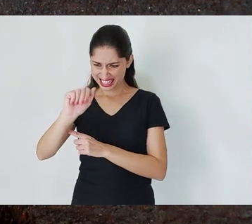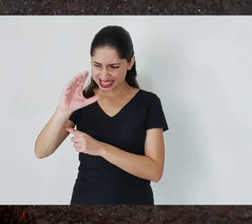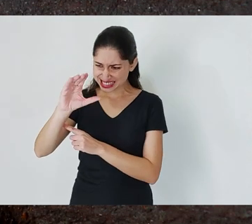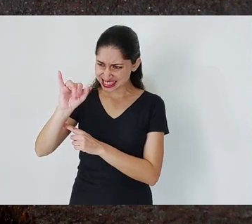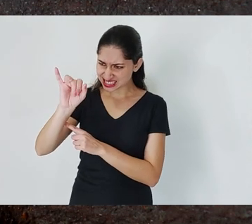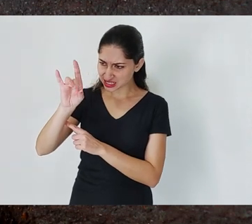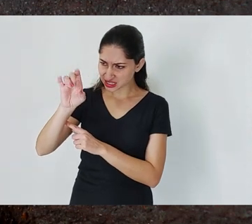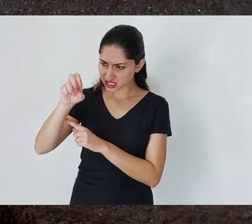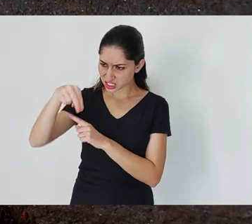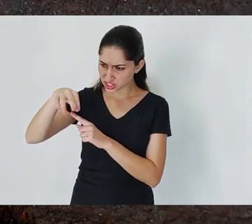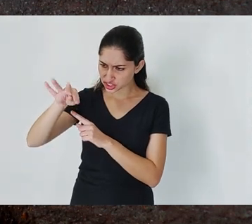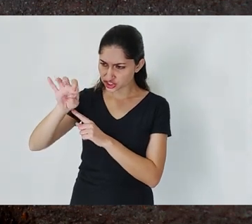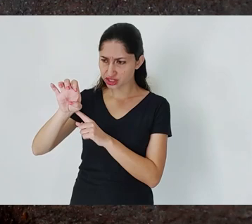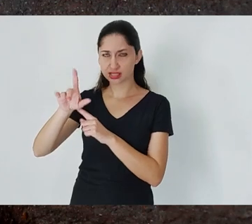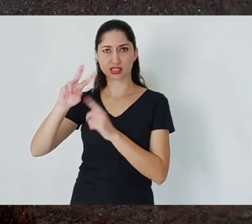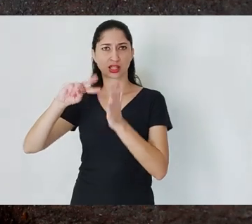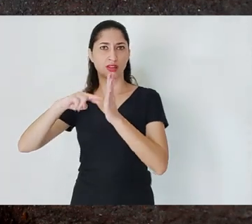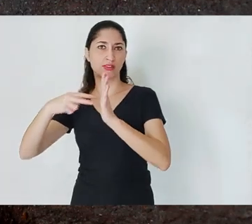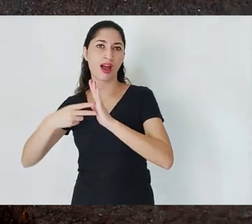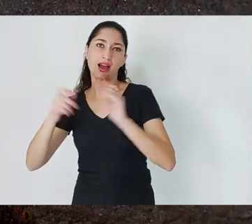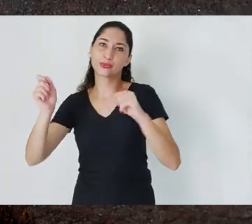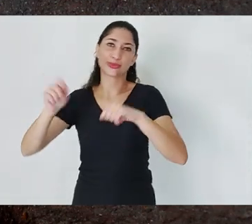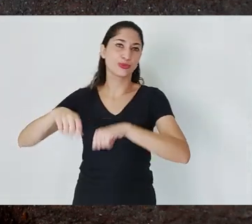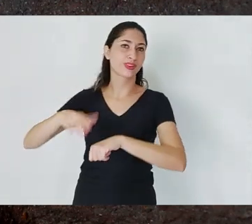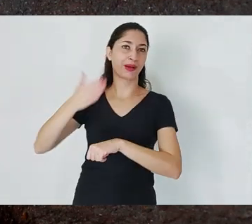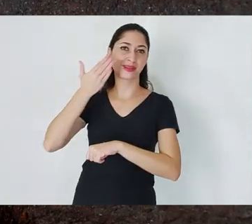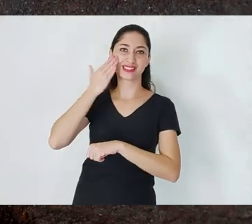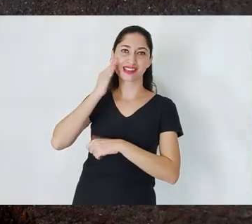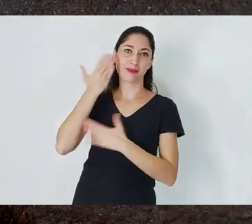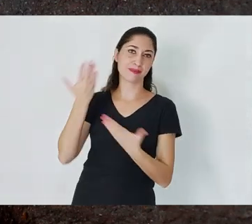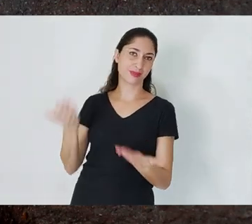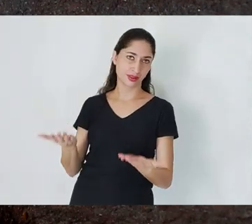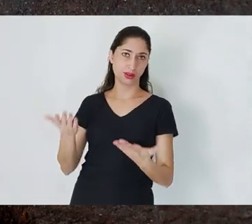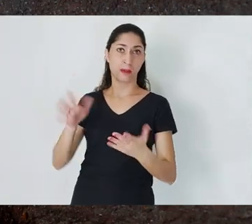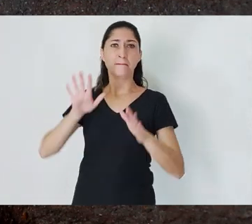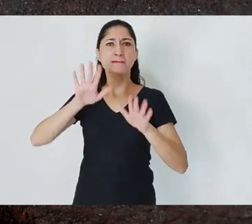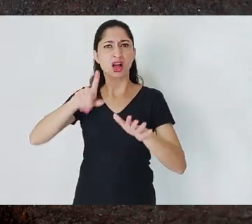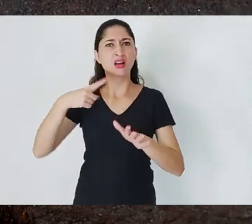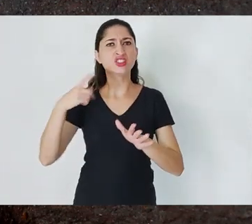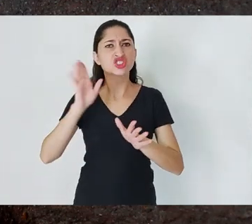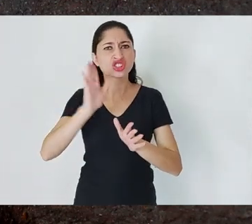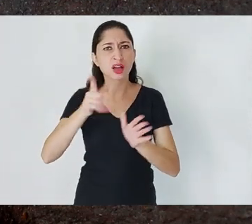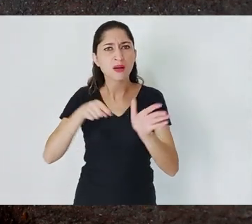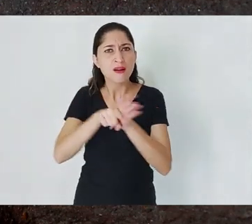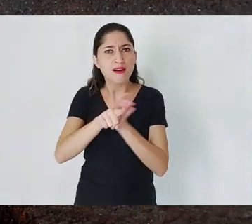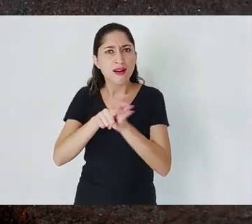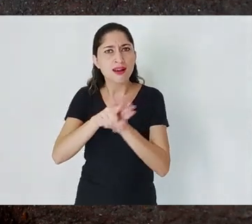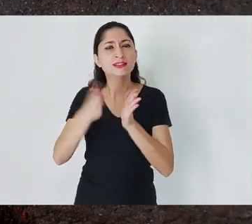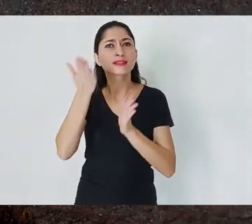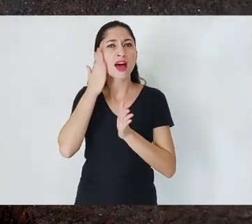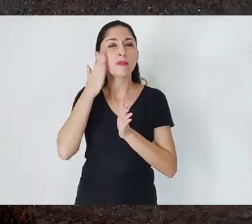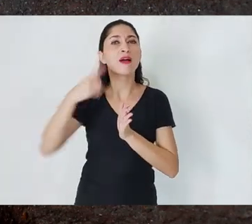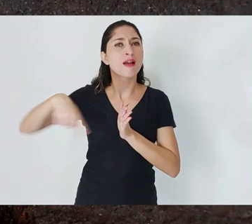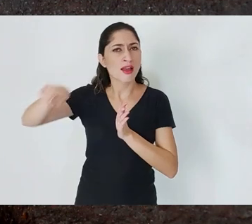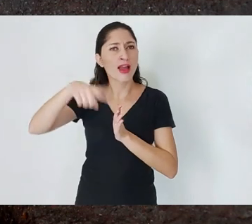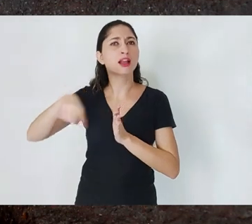accidents are something that you can't predict. That wasn't the case. It was confirmed in all investigations. They are, in my view,